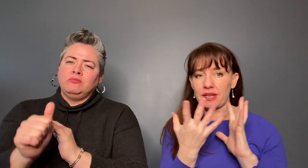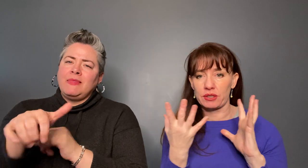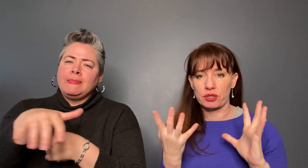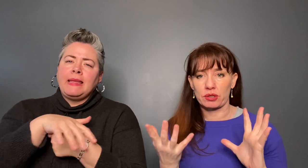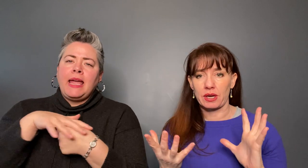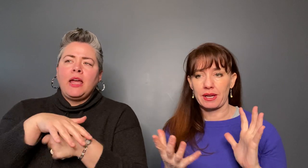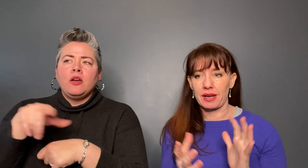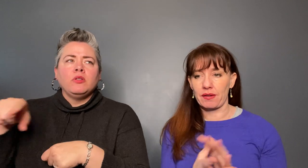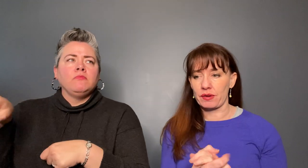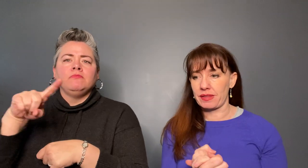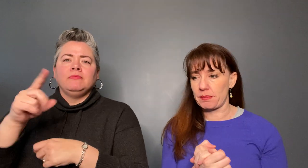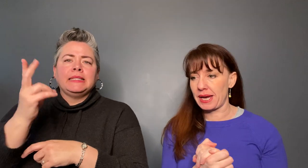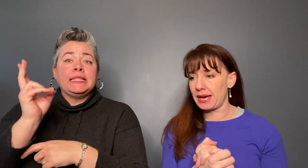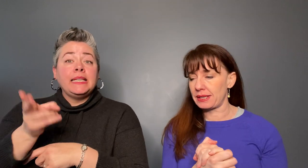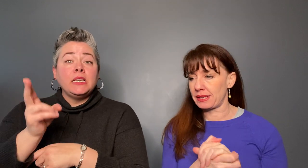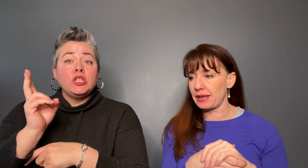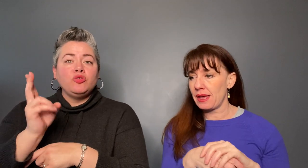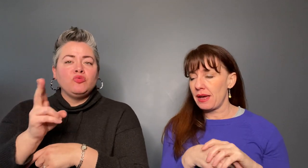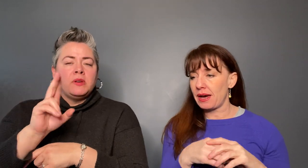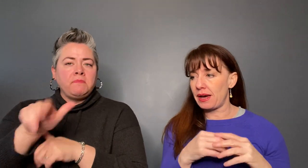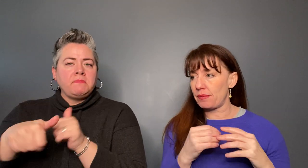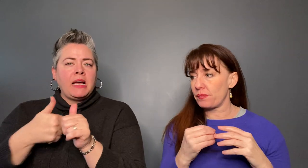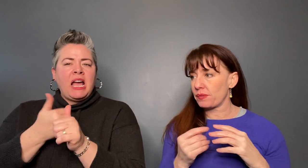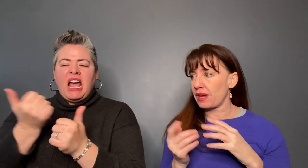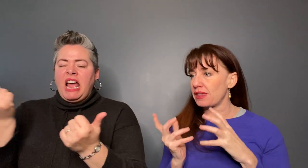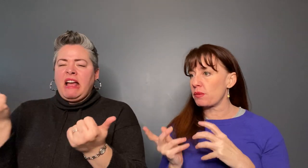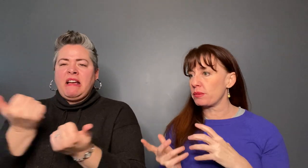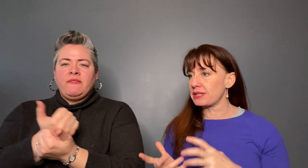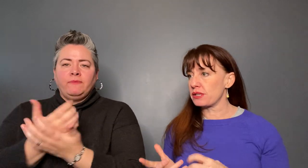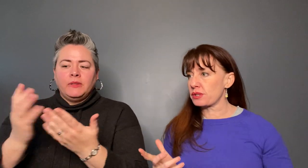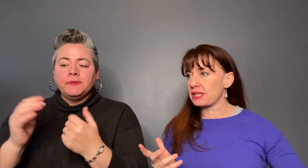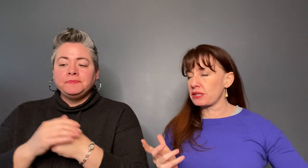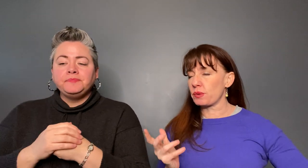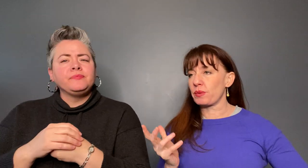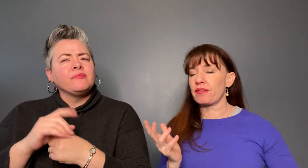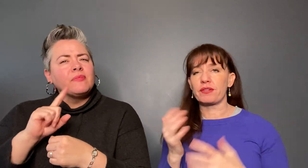history and everything behind it. I think what was interesting is when we first